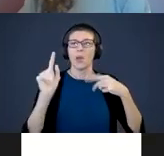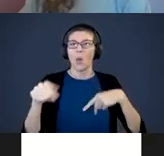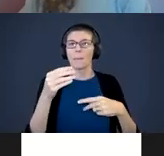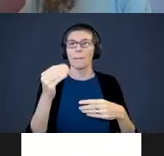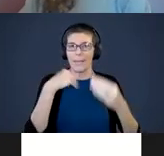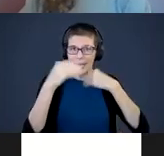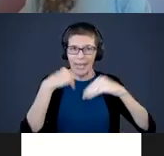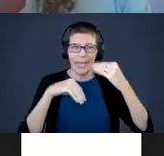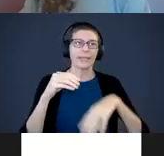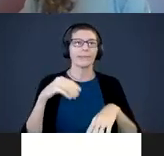Park Swimming pool